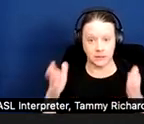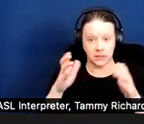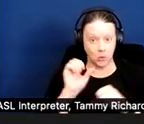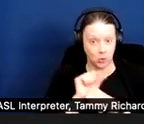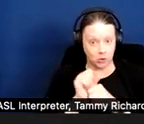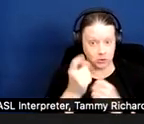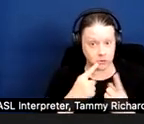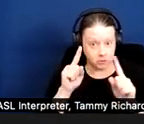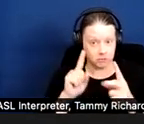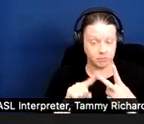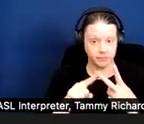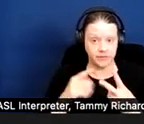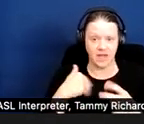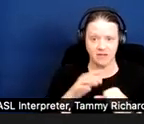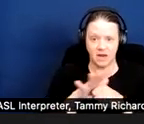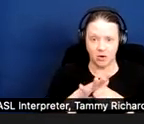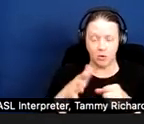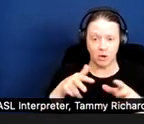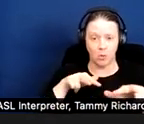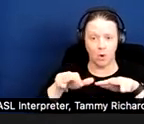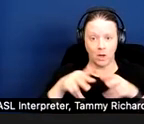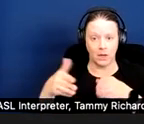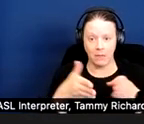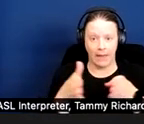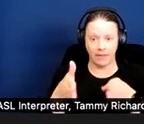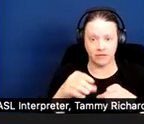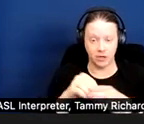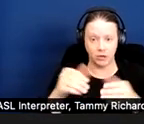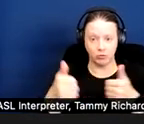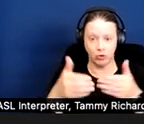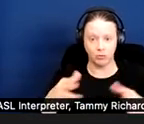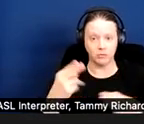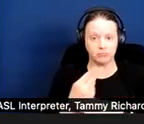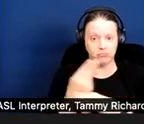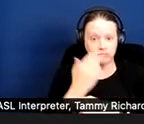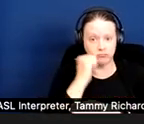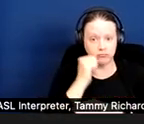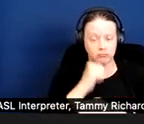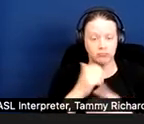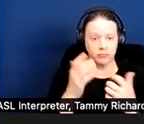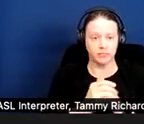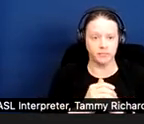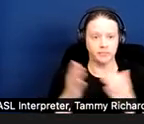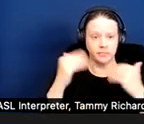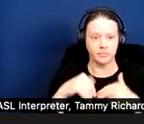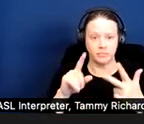Are there adequate walking paths in rooms that are used on a regular basis? Is there a safe walkway?